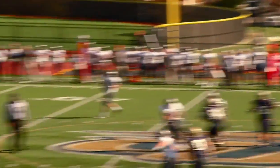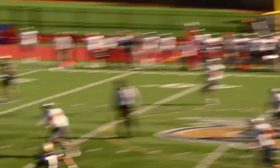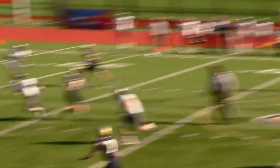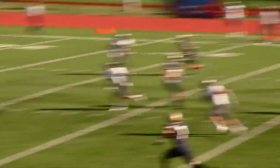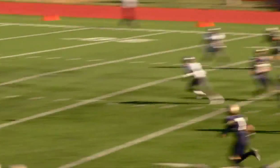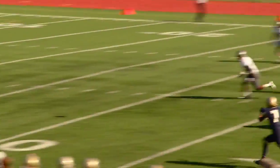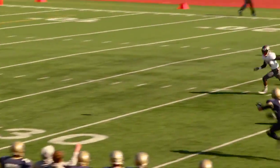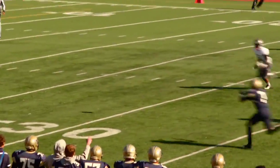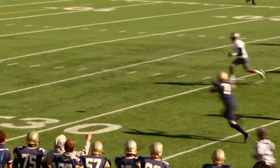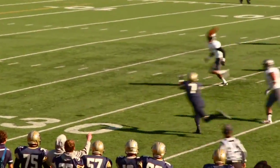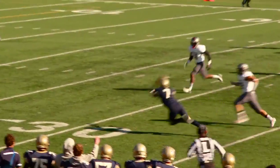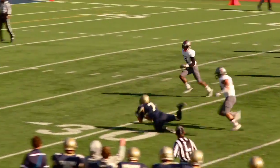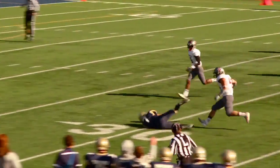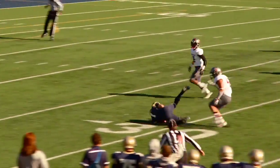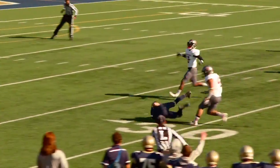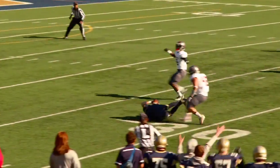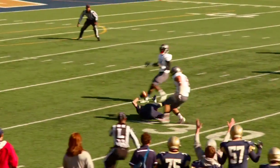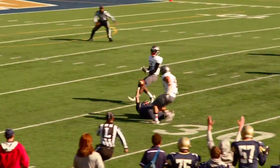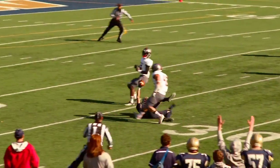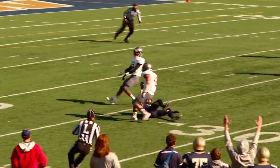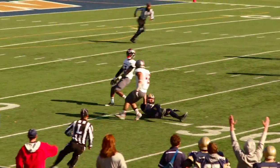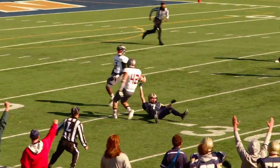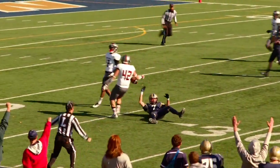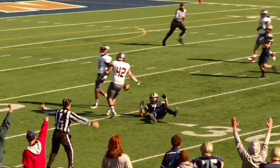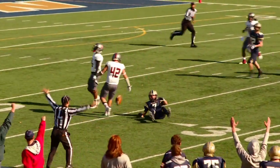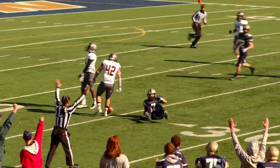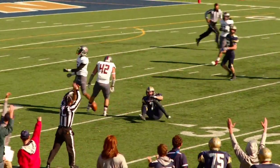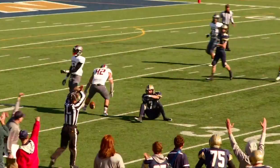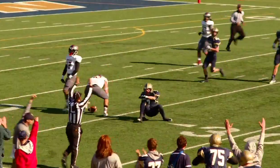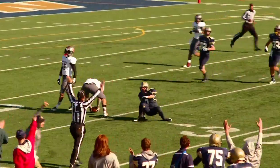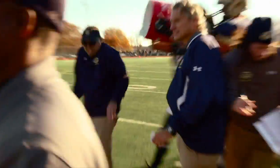and that elusive post-season dream has come true.